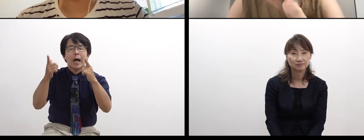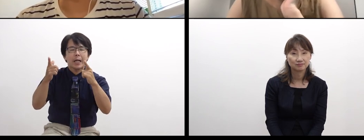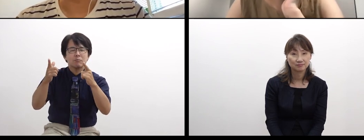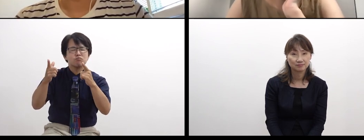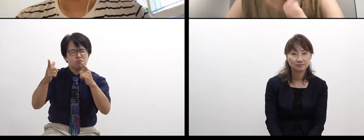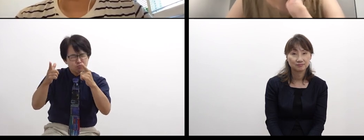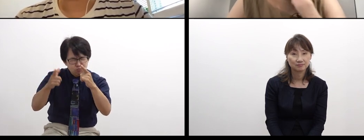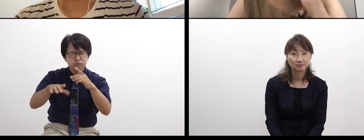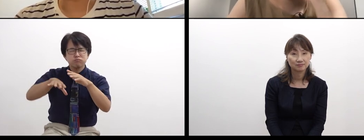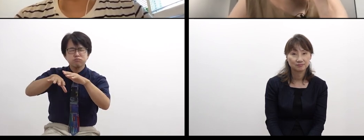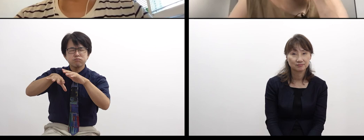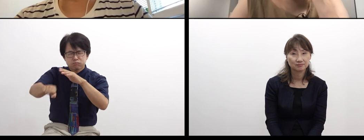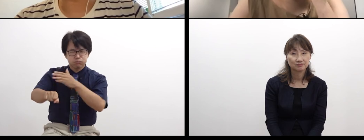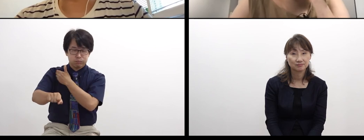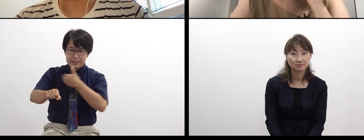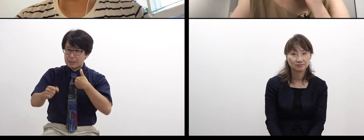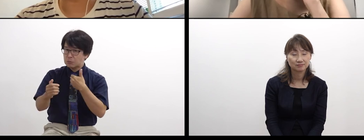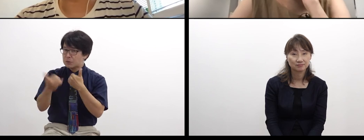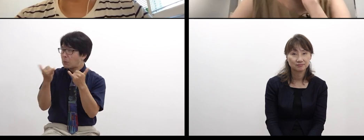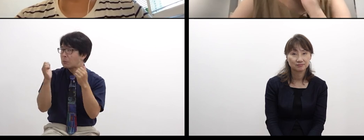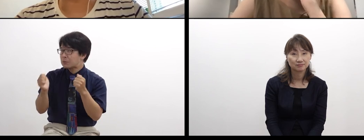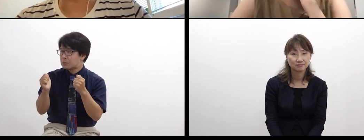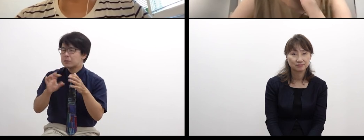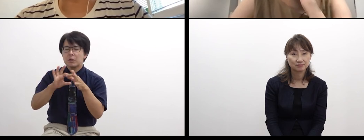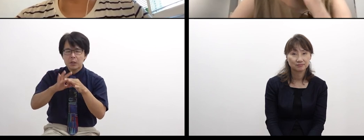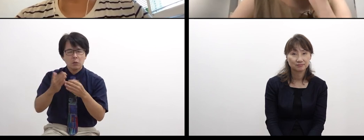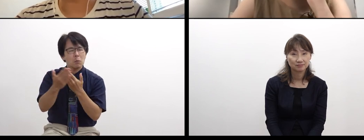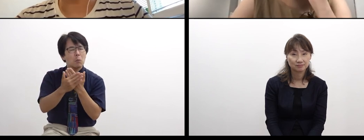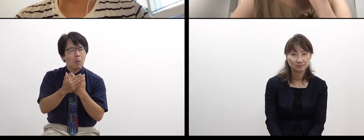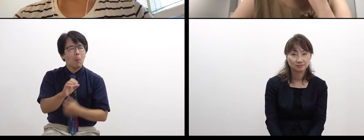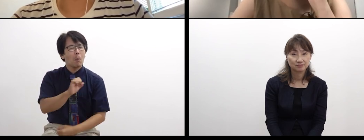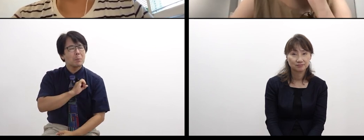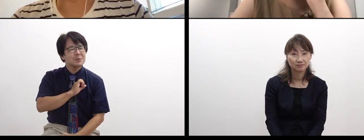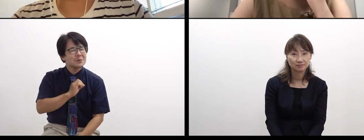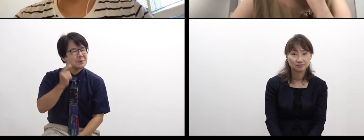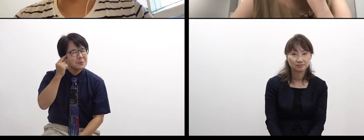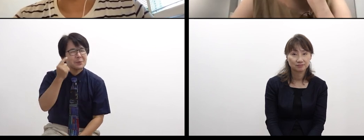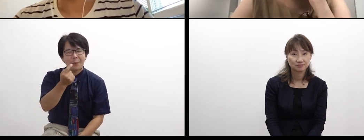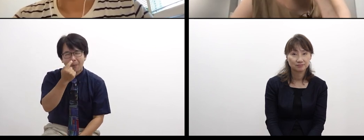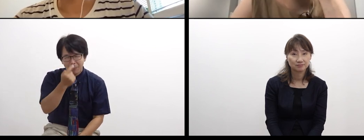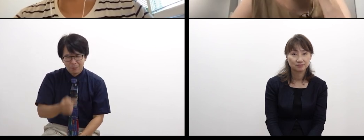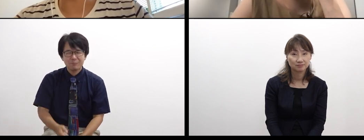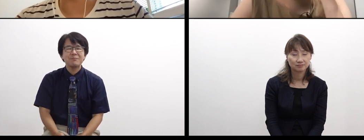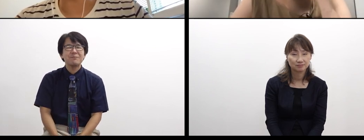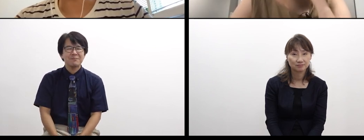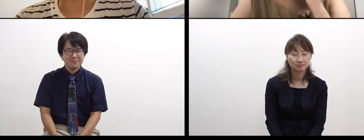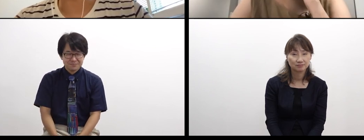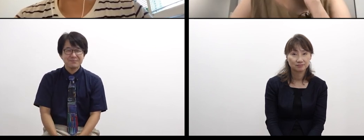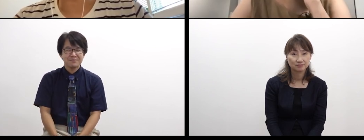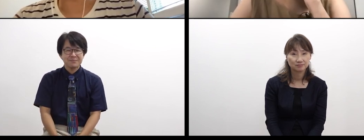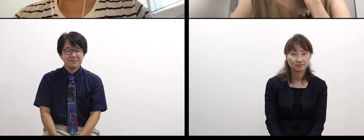I think that is an interesting point. So, from now on,